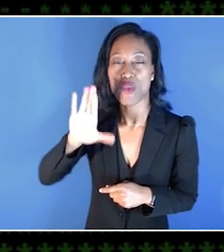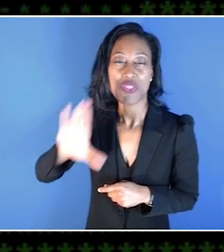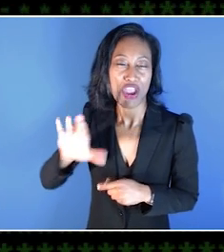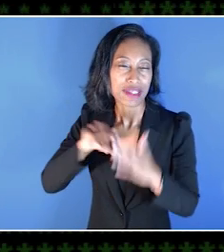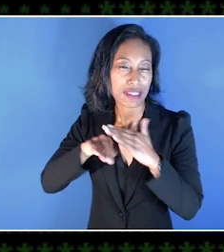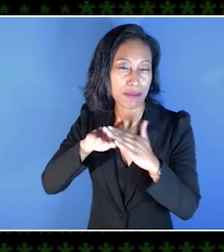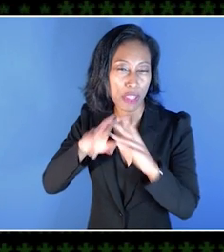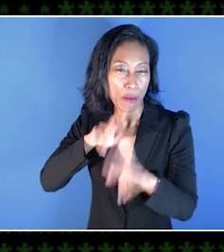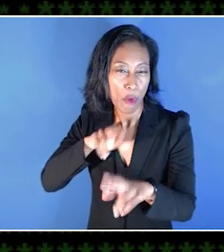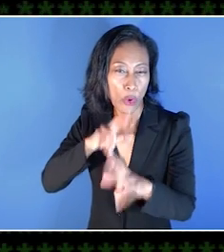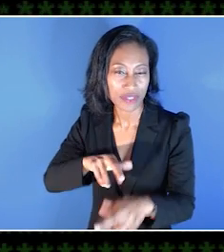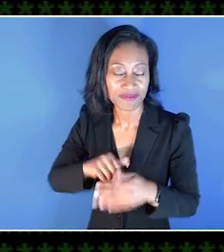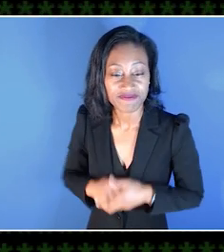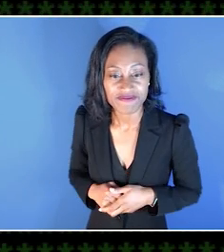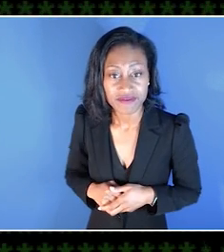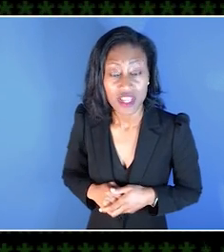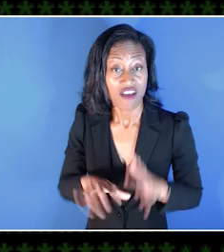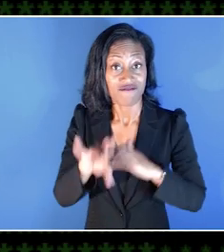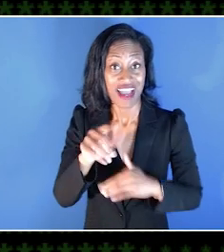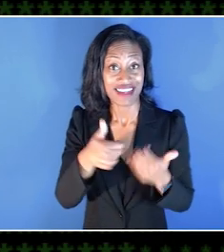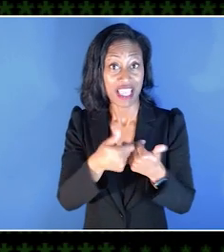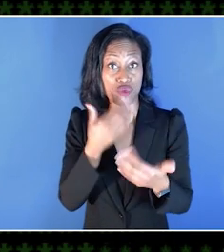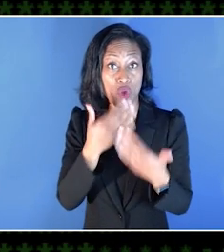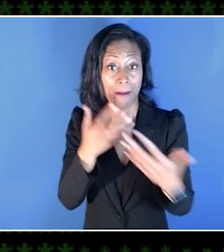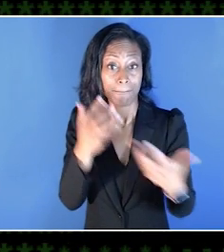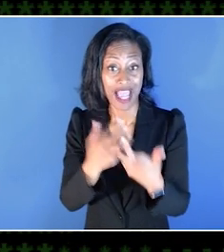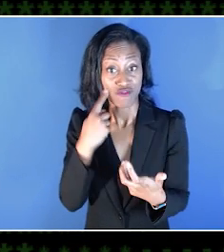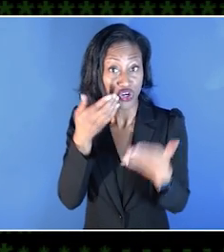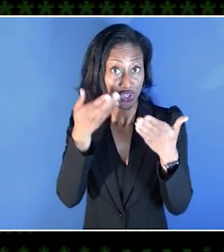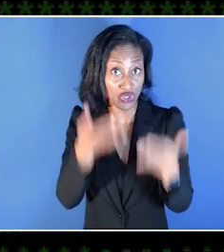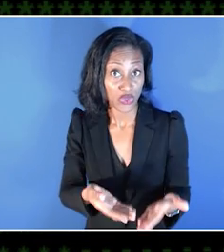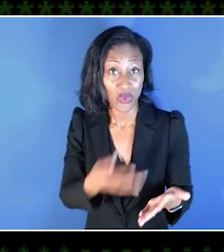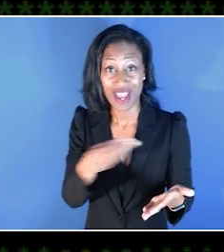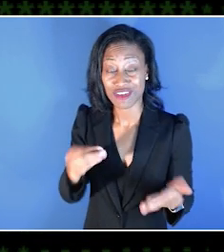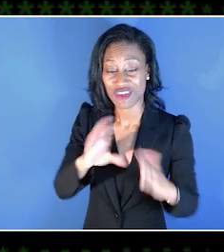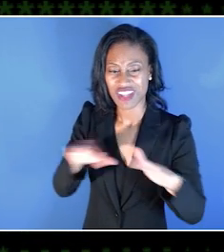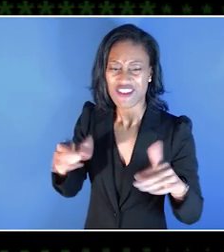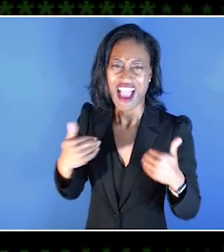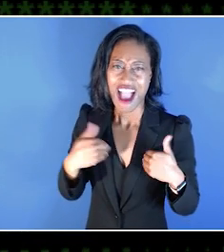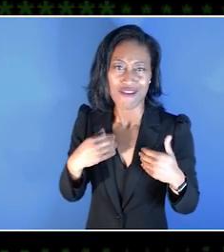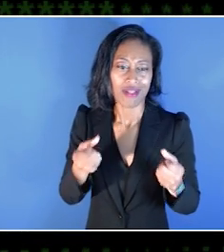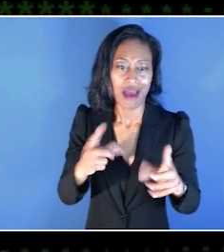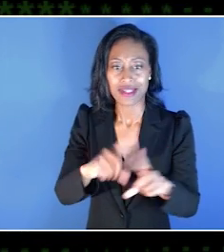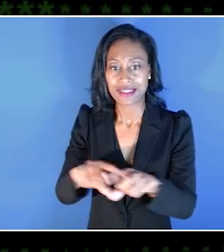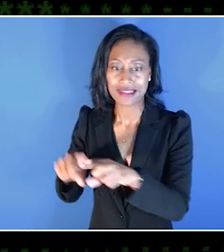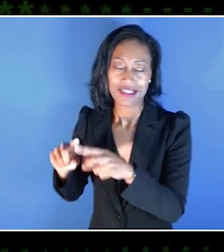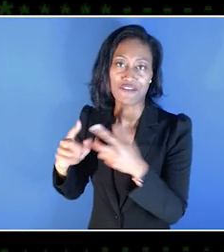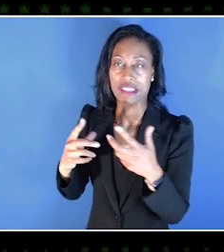Finding a game that's a good match for you or your child, you've got lots of different, sort of competing considerations.